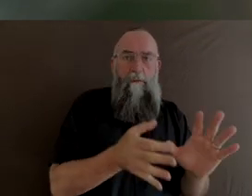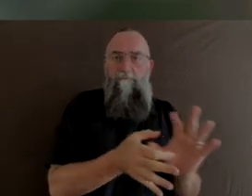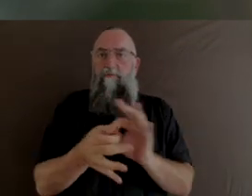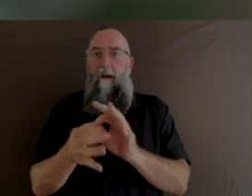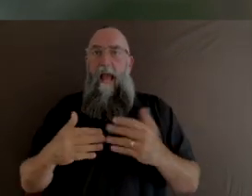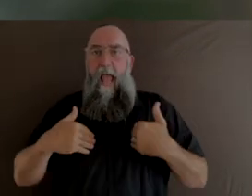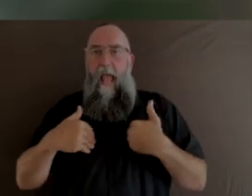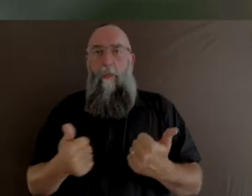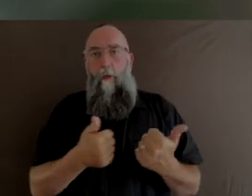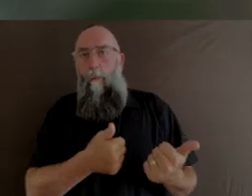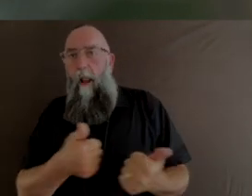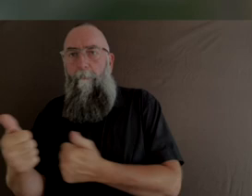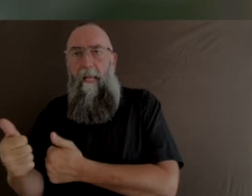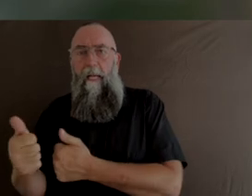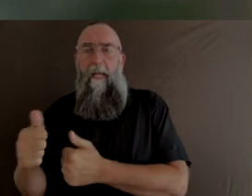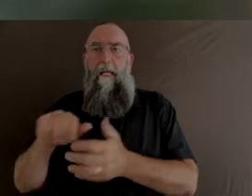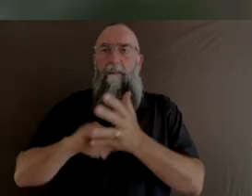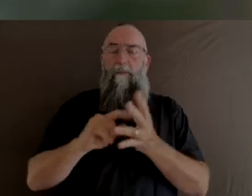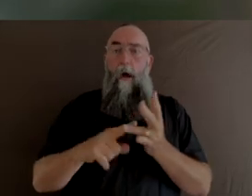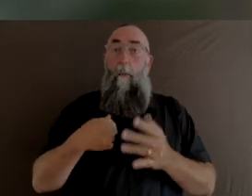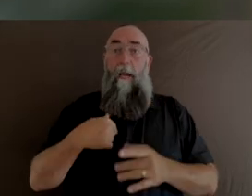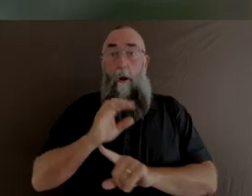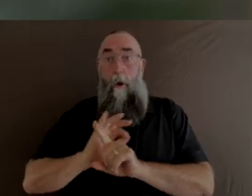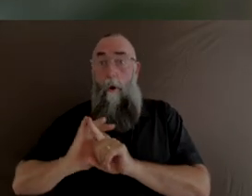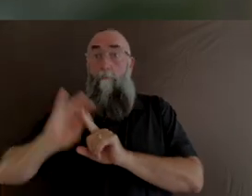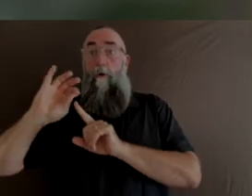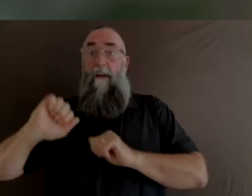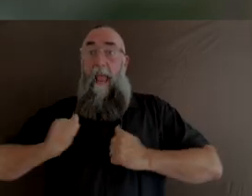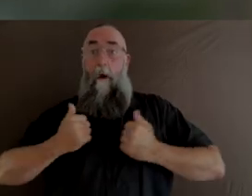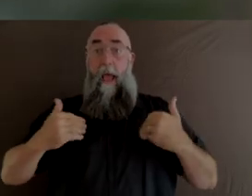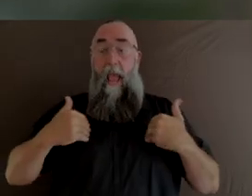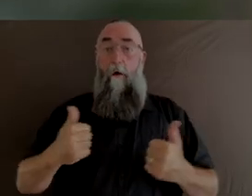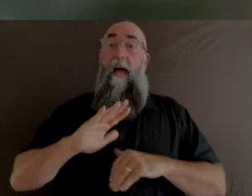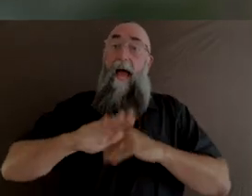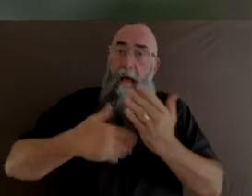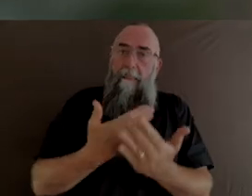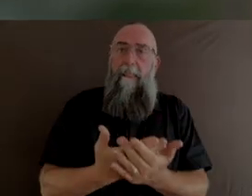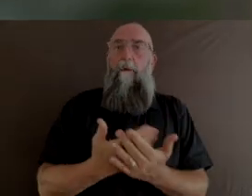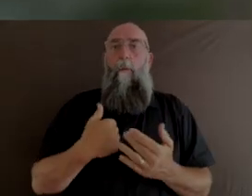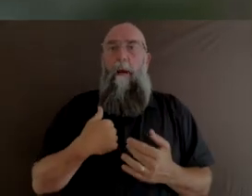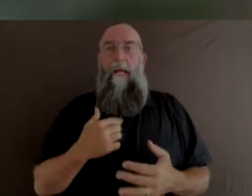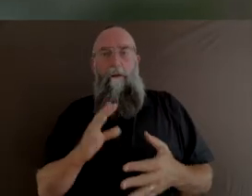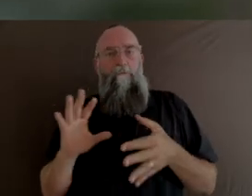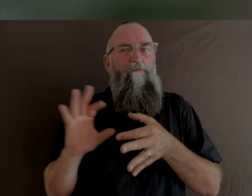That we are not going to get well until we fully partnership with the creative industries. And in fact